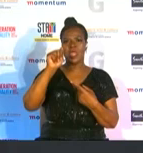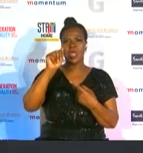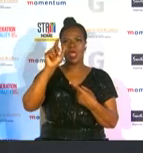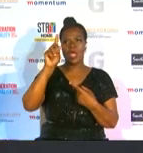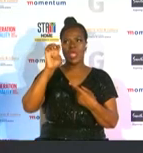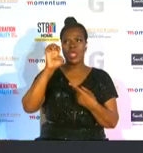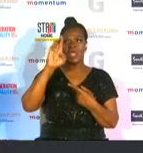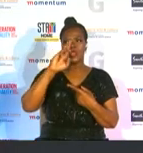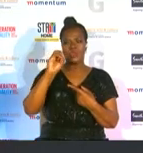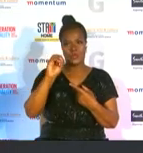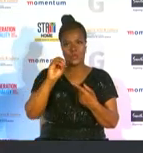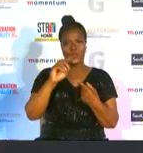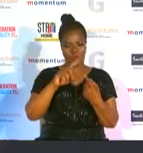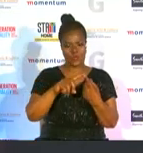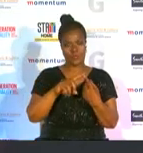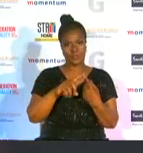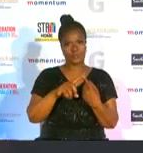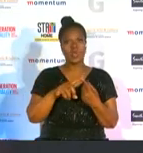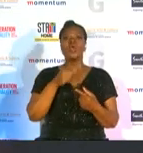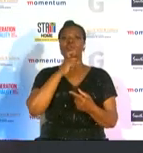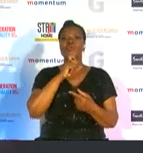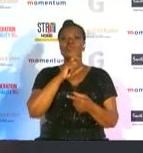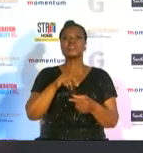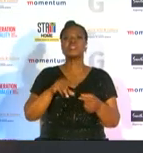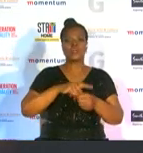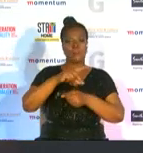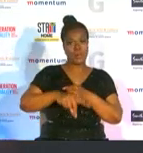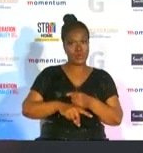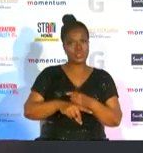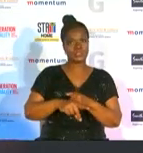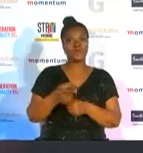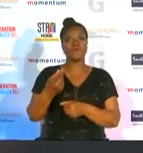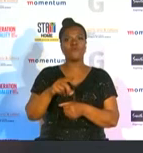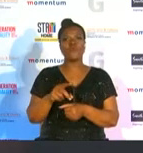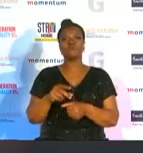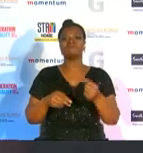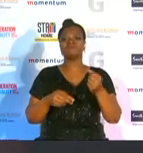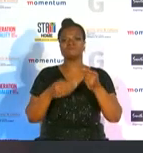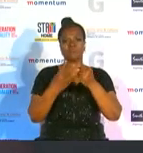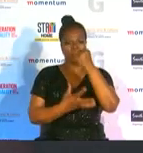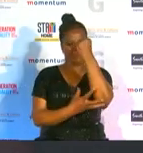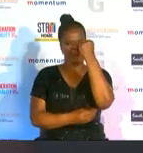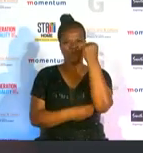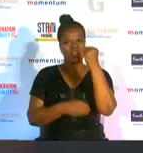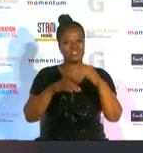economic projects in order to address idleness reduce poverty and empower young women in their